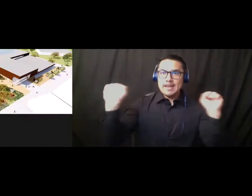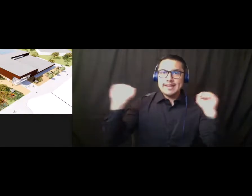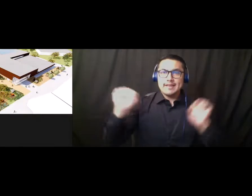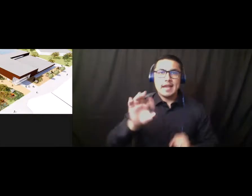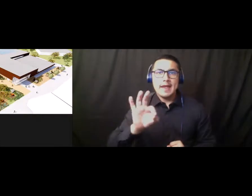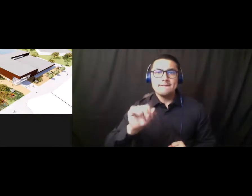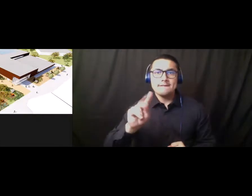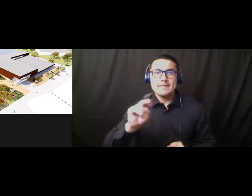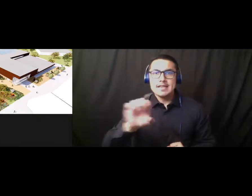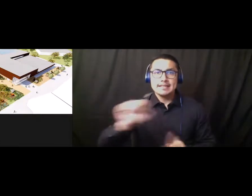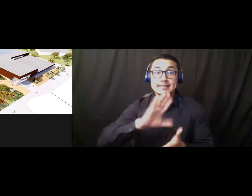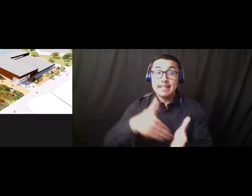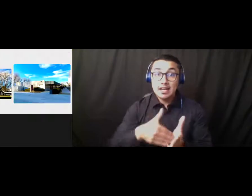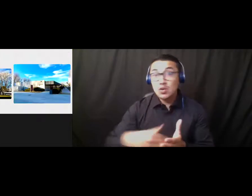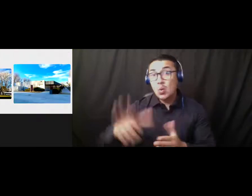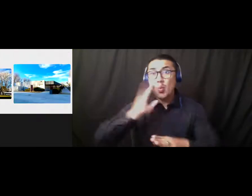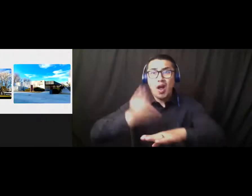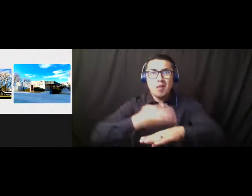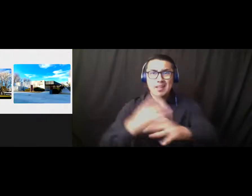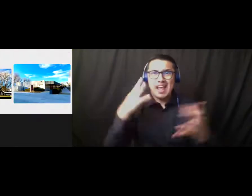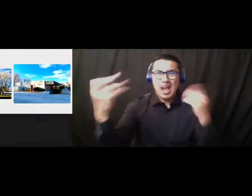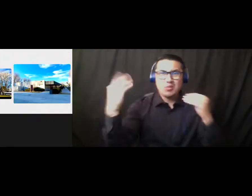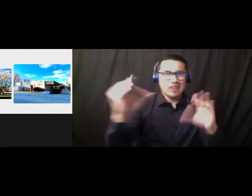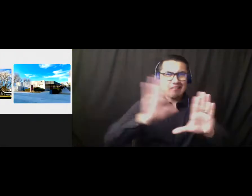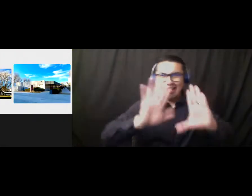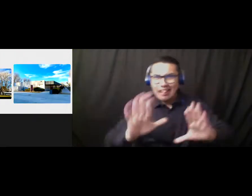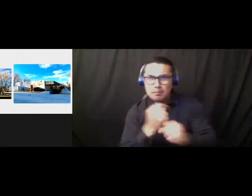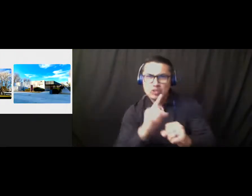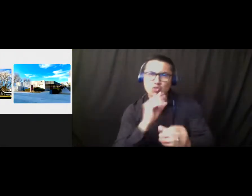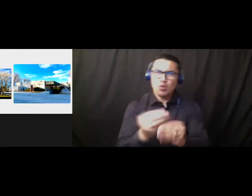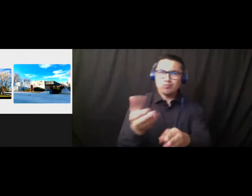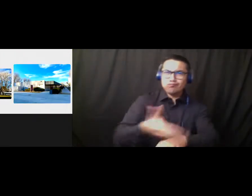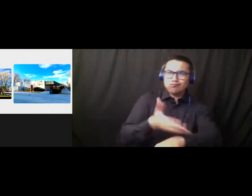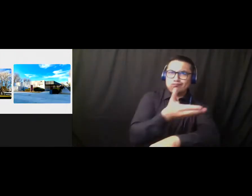upgrade the outside and-and the signage. The Commons. The Commons will